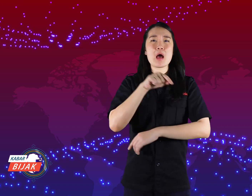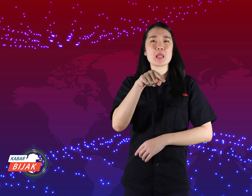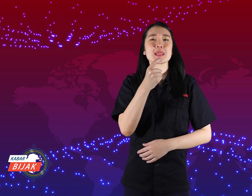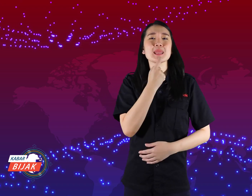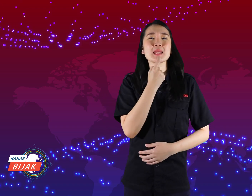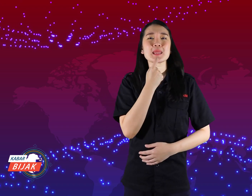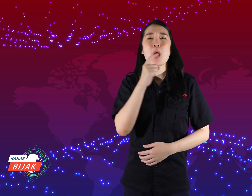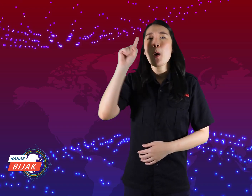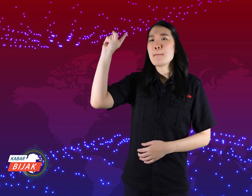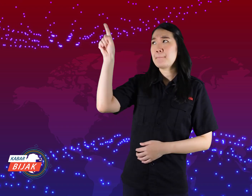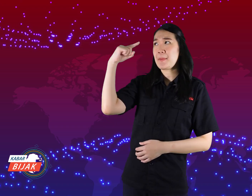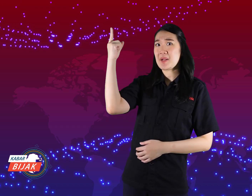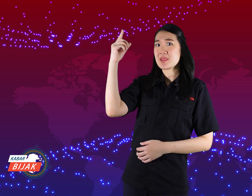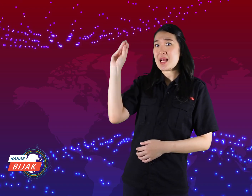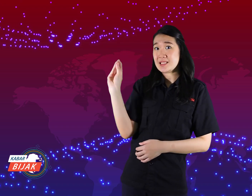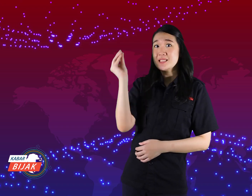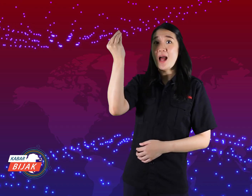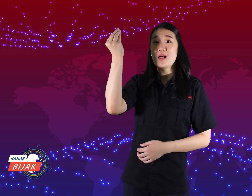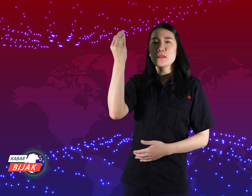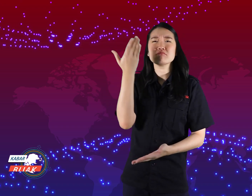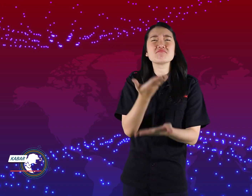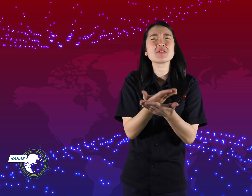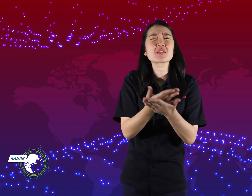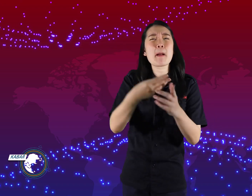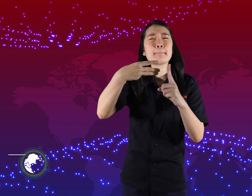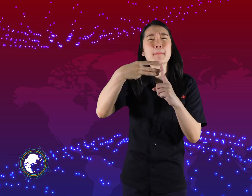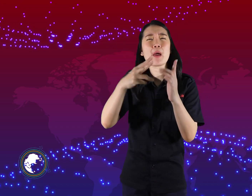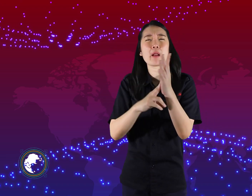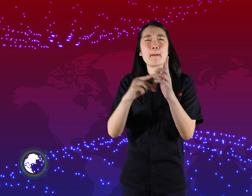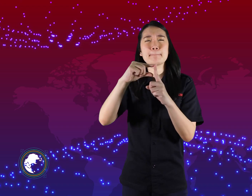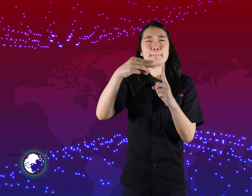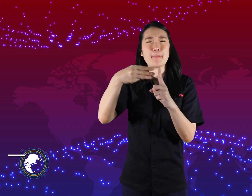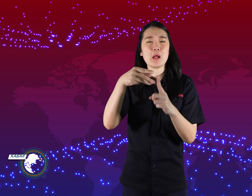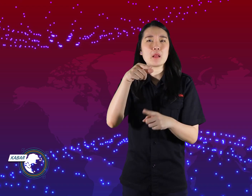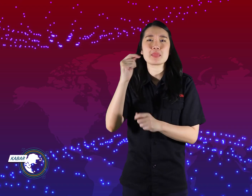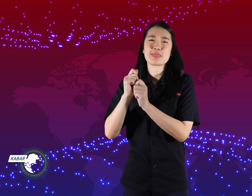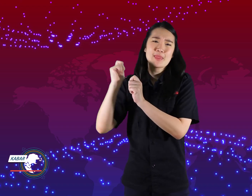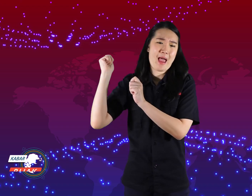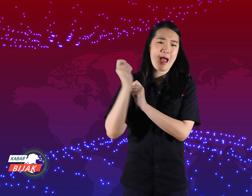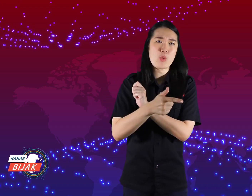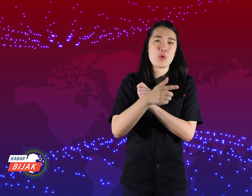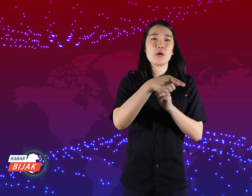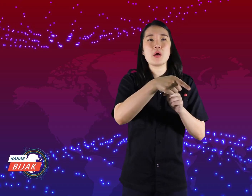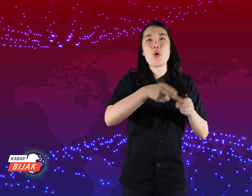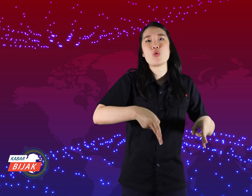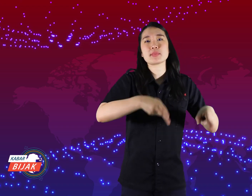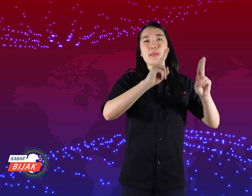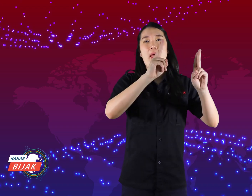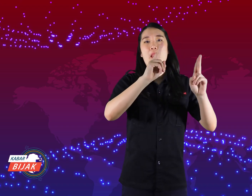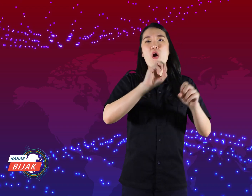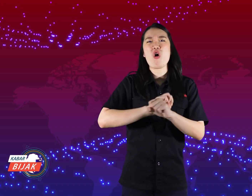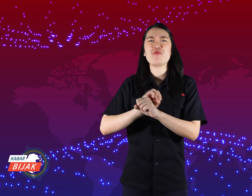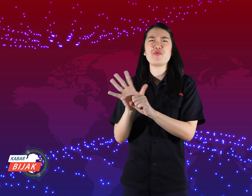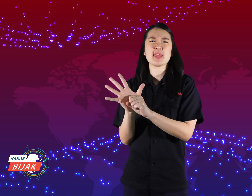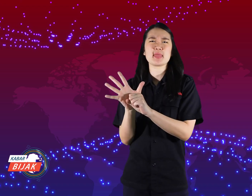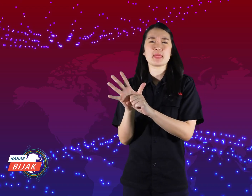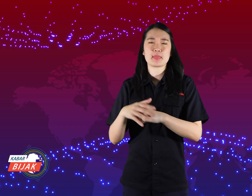about the Jakarta Government asking BNPB bear hotel covid.